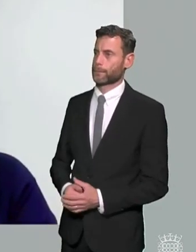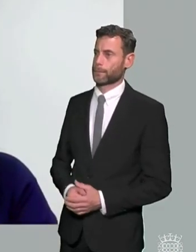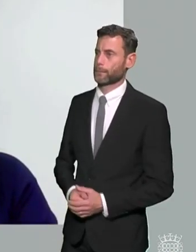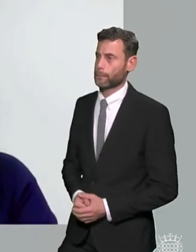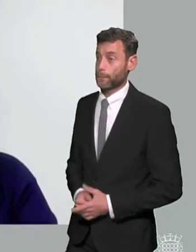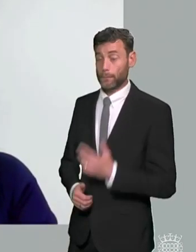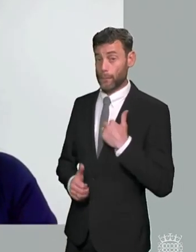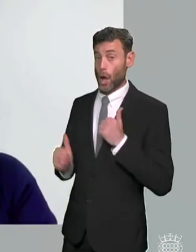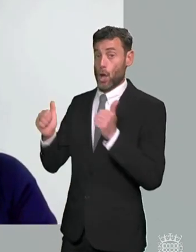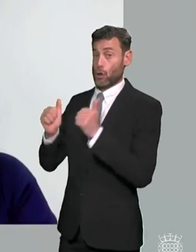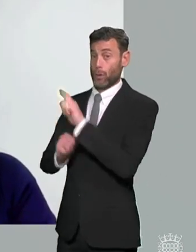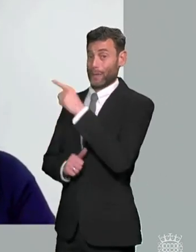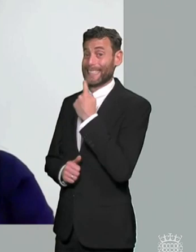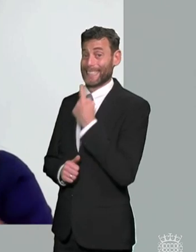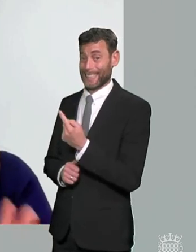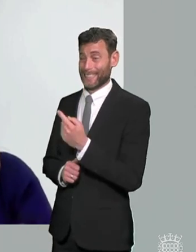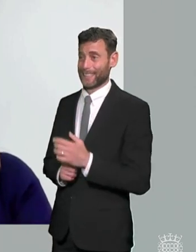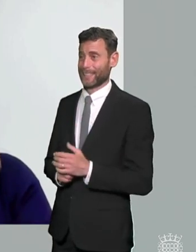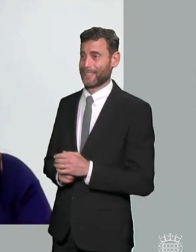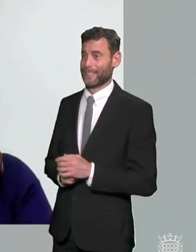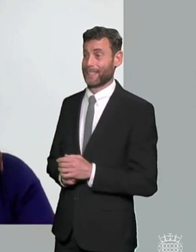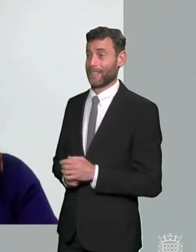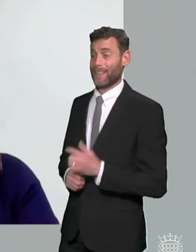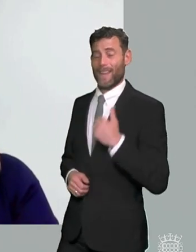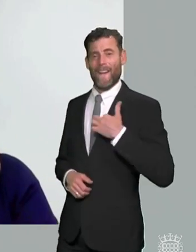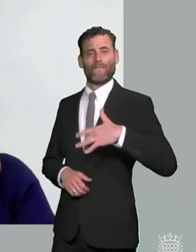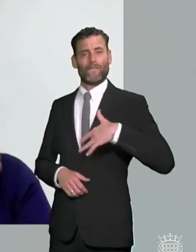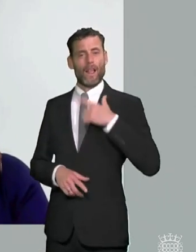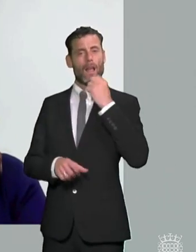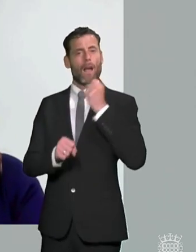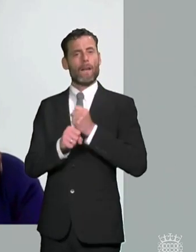you know this this whole it feels as though the government's diagnosis of the problem with same